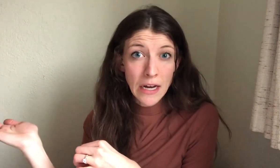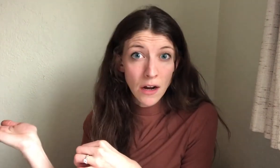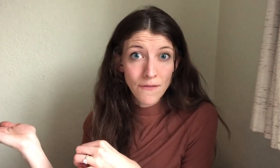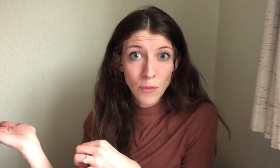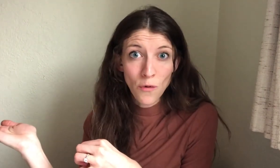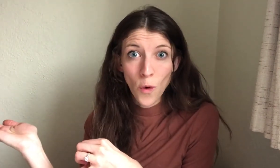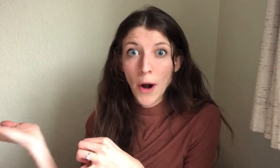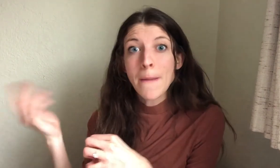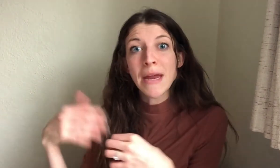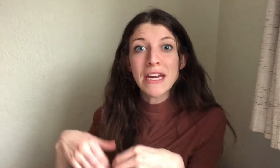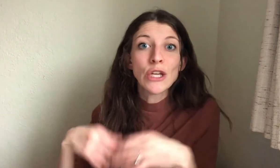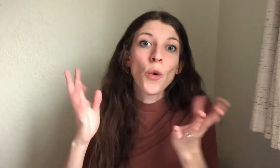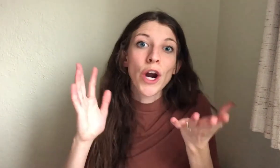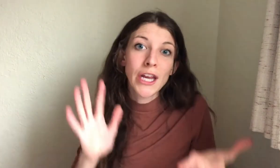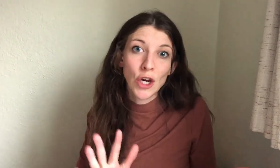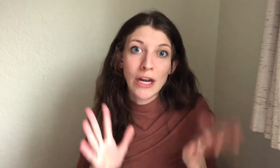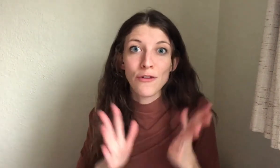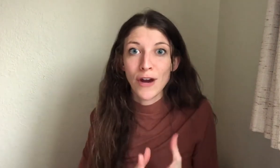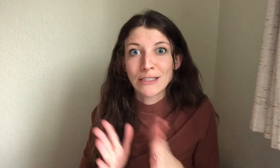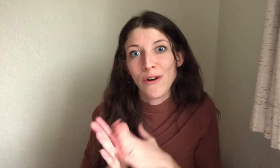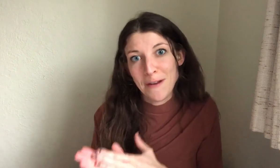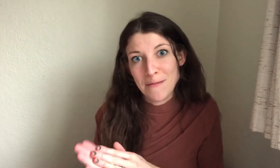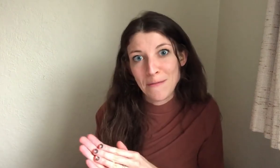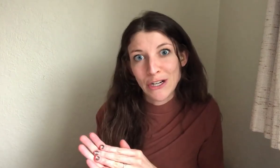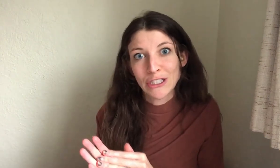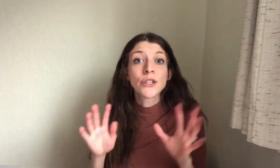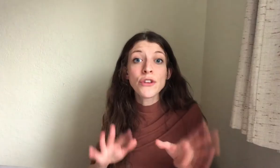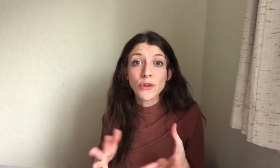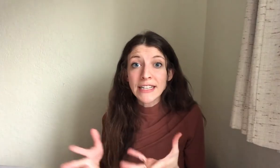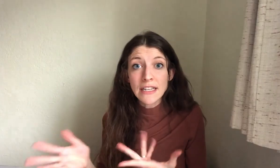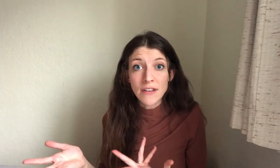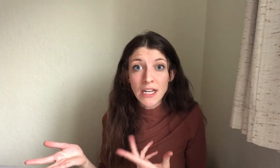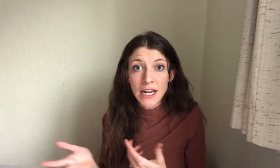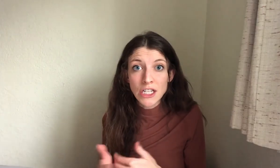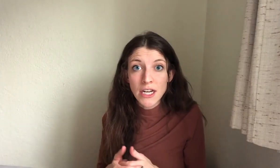uncomfortable for maybe your hearing, friends or family members. So the direct tv connection